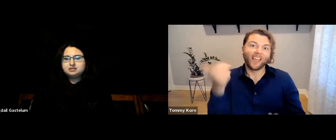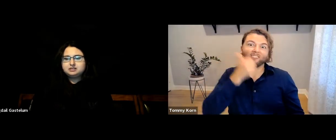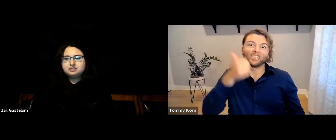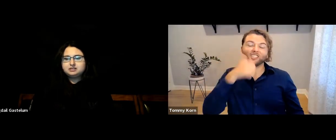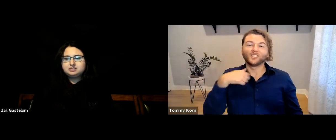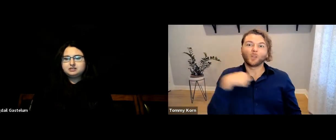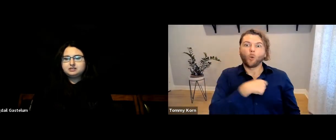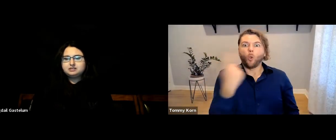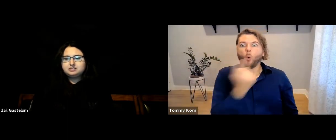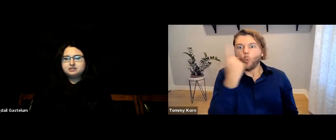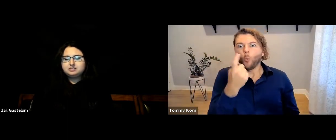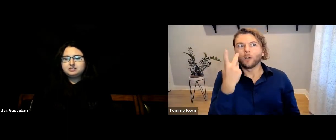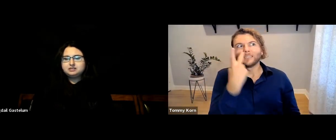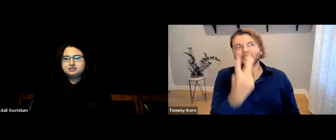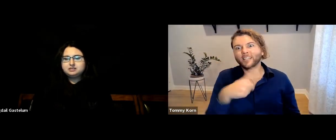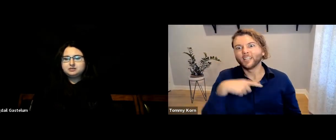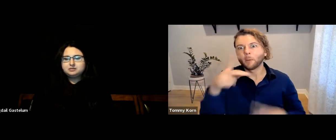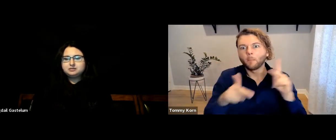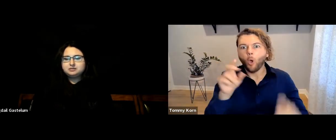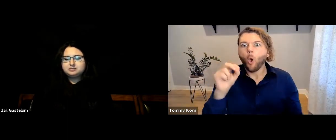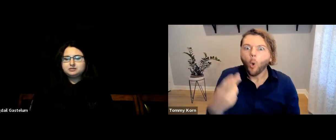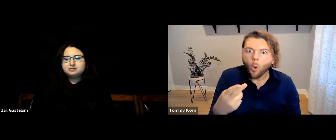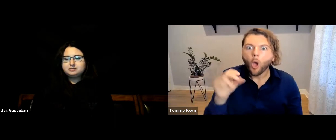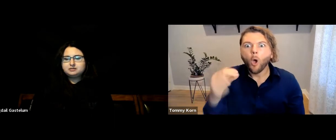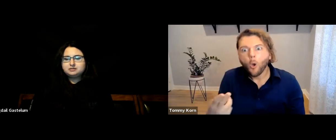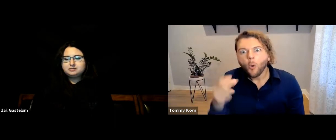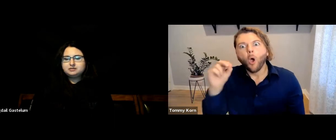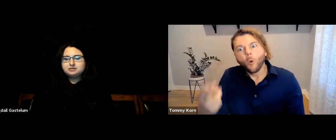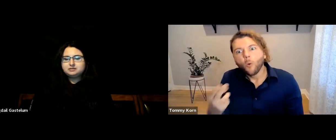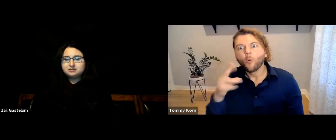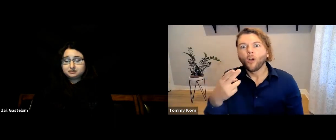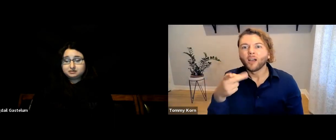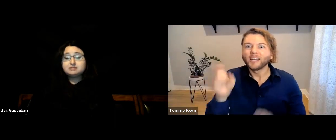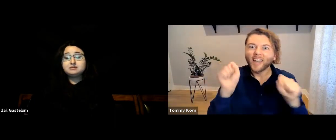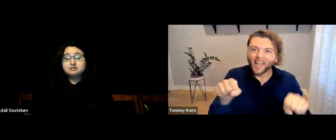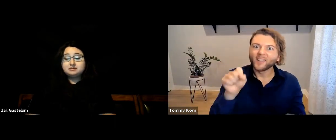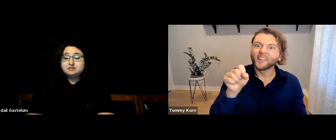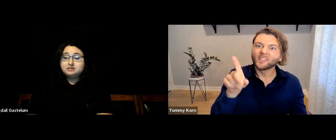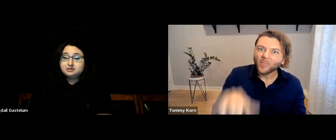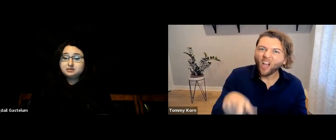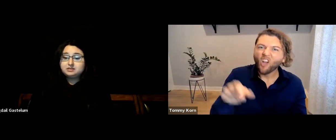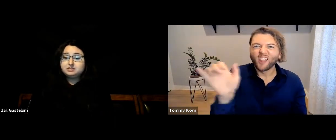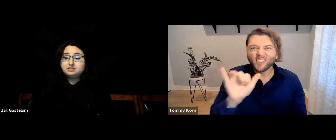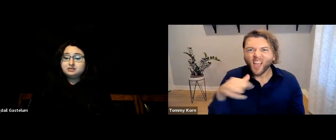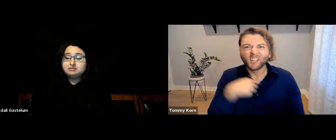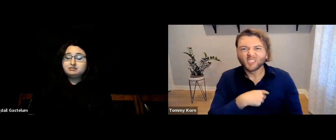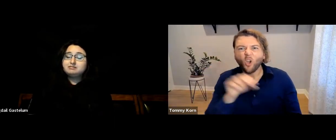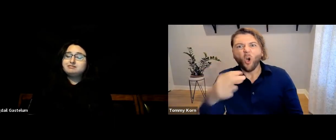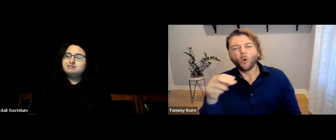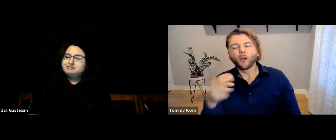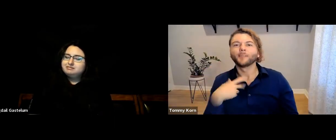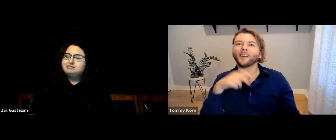Every day, we see hearing people react with “Oh, you can do that!” or “Oh, you’re like us!”